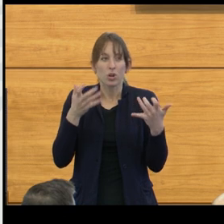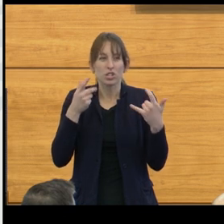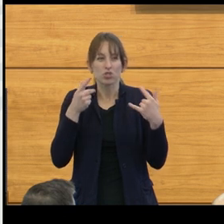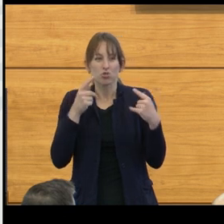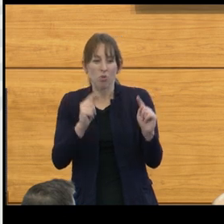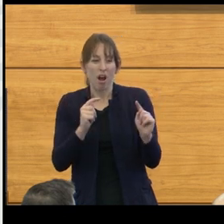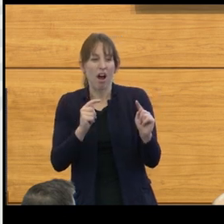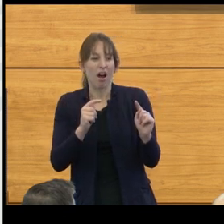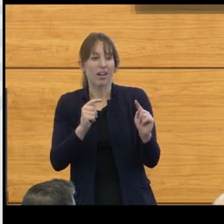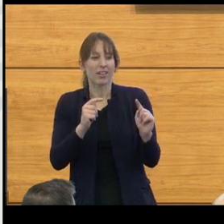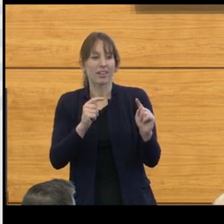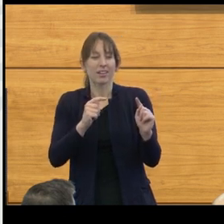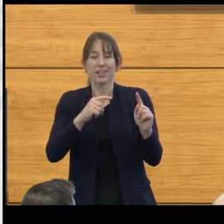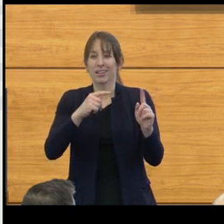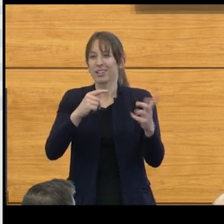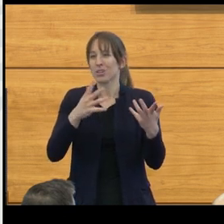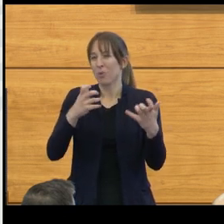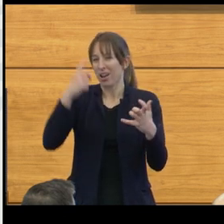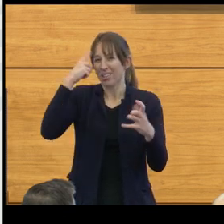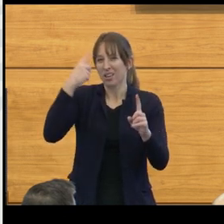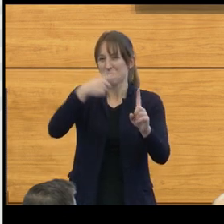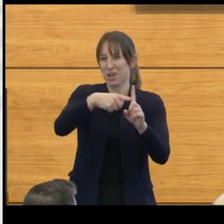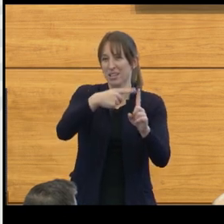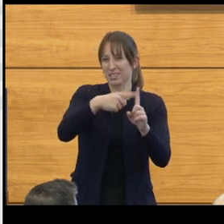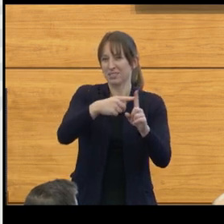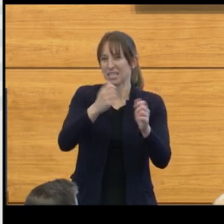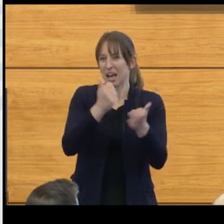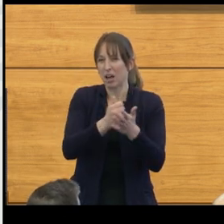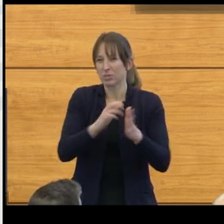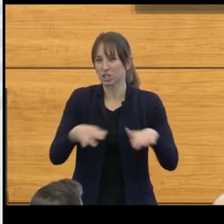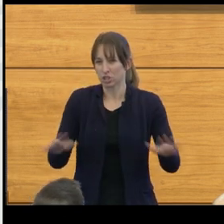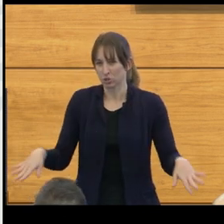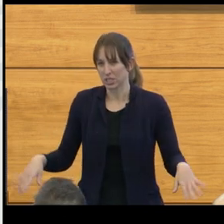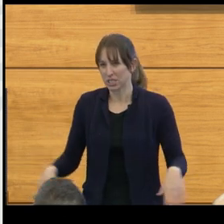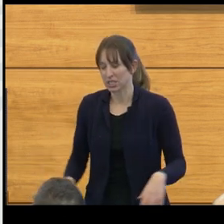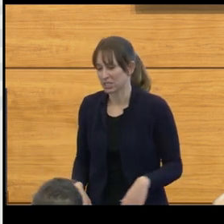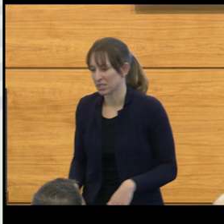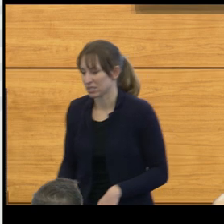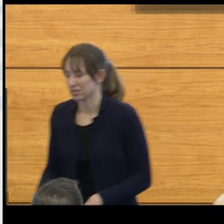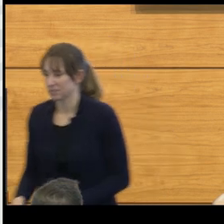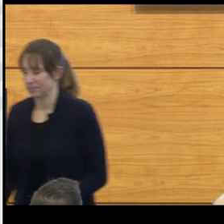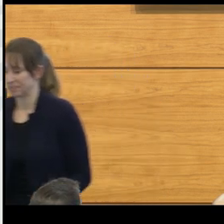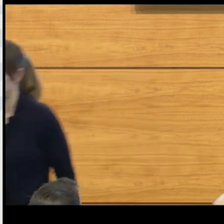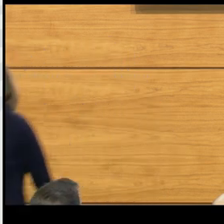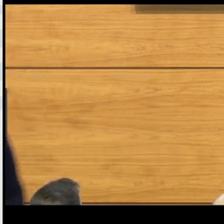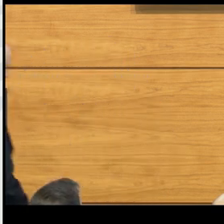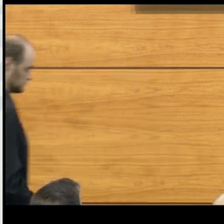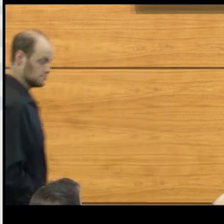that you could help these children. And along comes time and the right person.